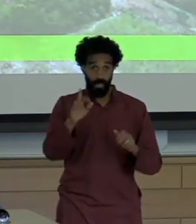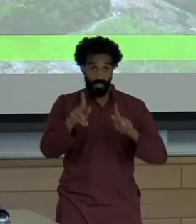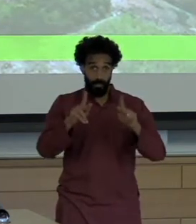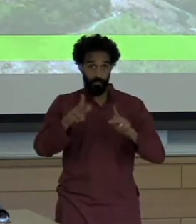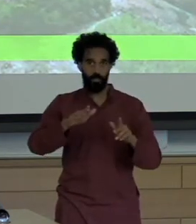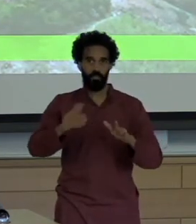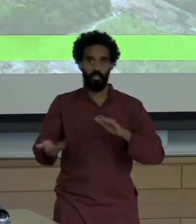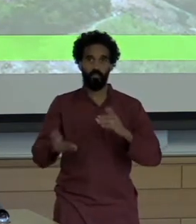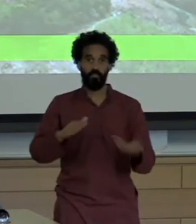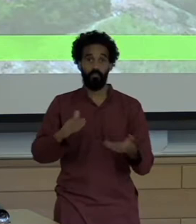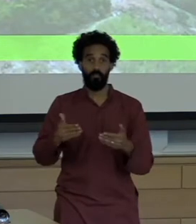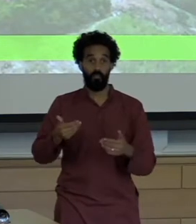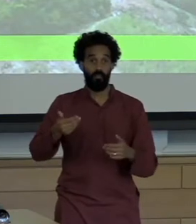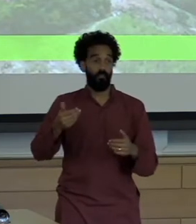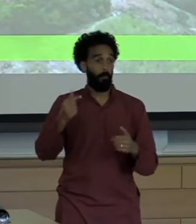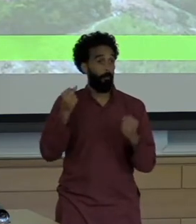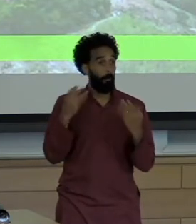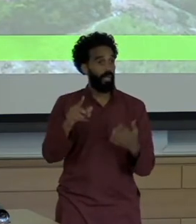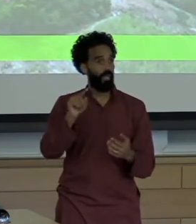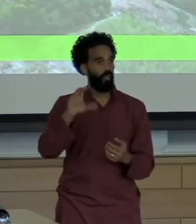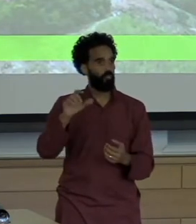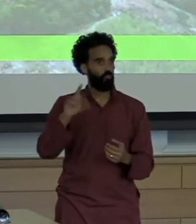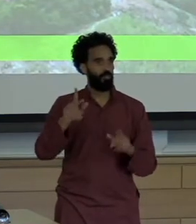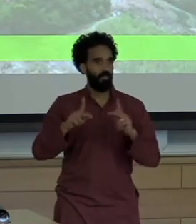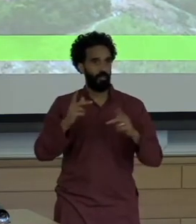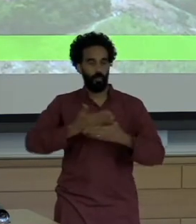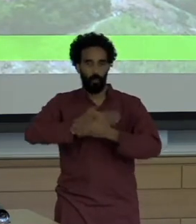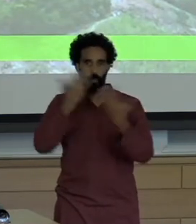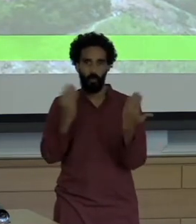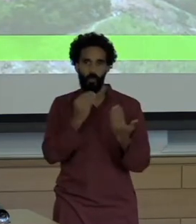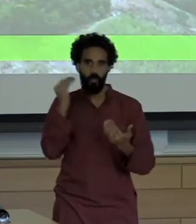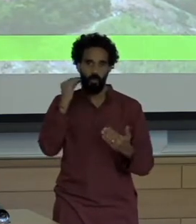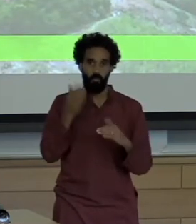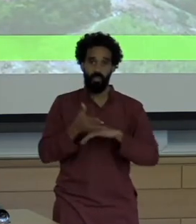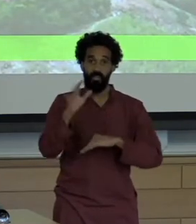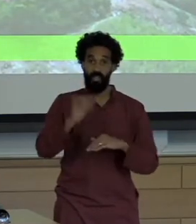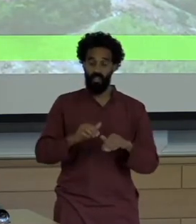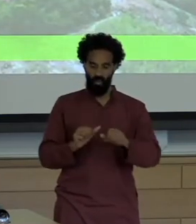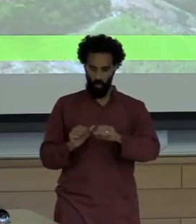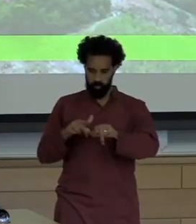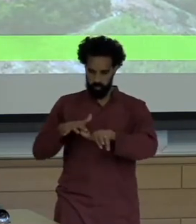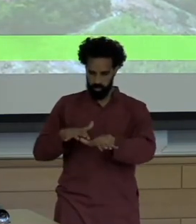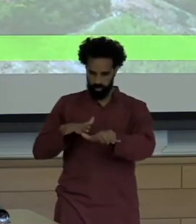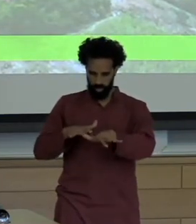Hundreds homeless and the toxic mix that ran down river and the contaminants